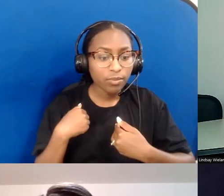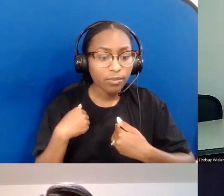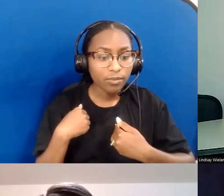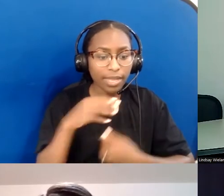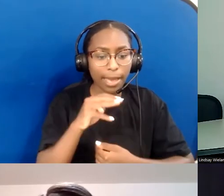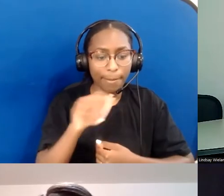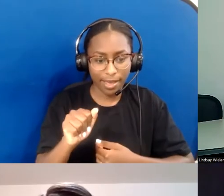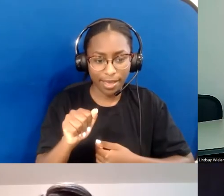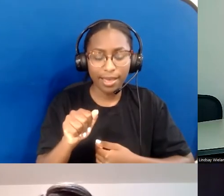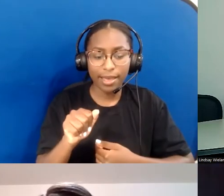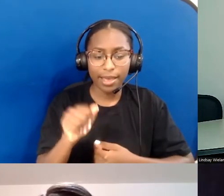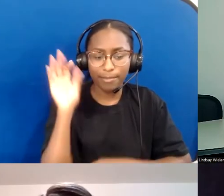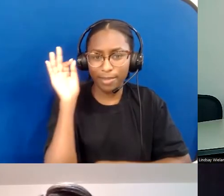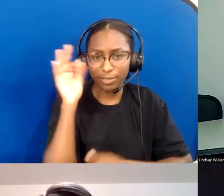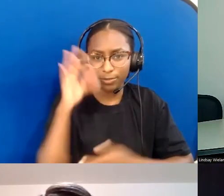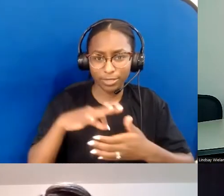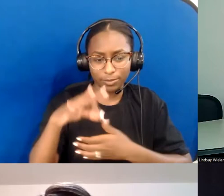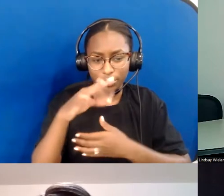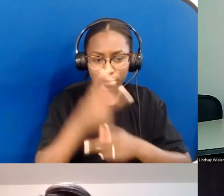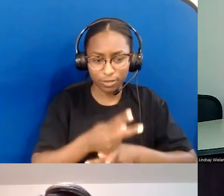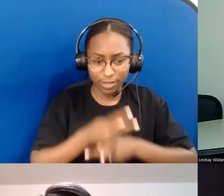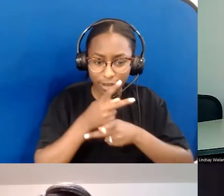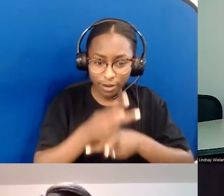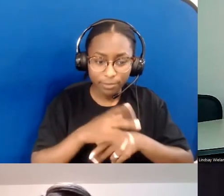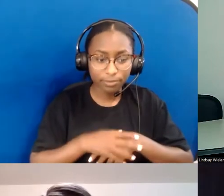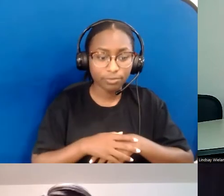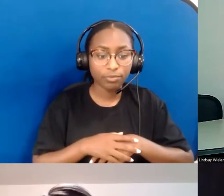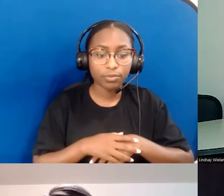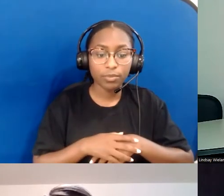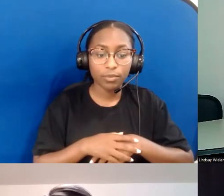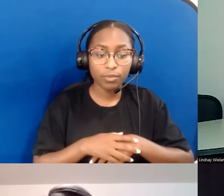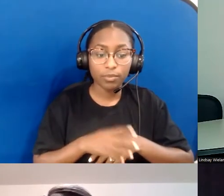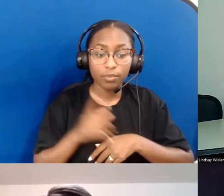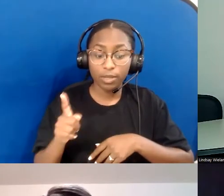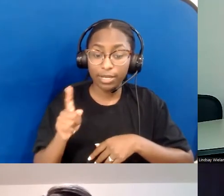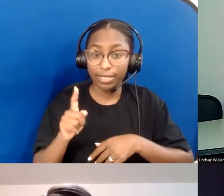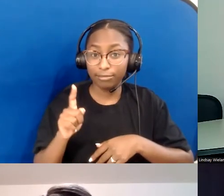She has been a successful church planter, is a certified Benedictine spiritual director,